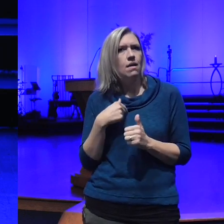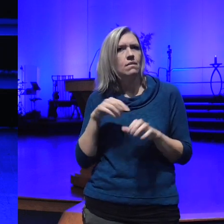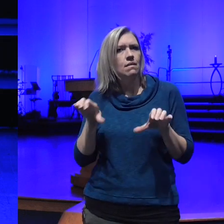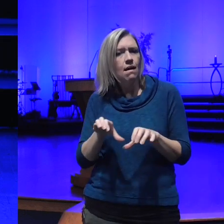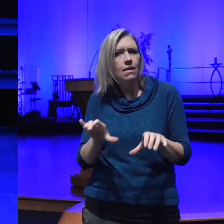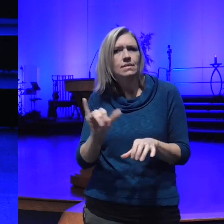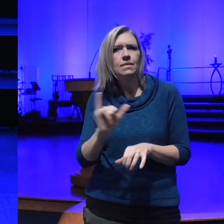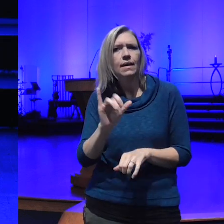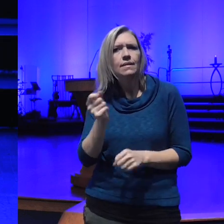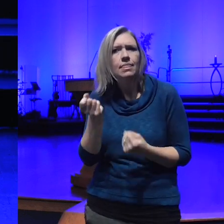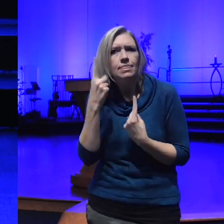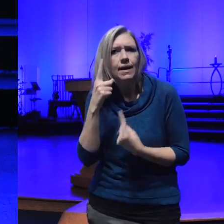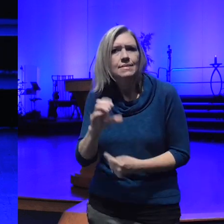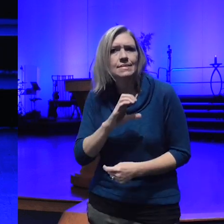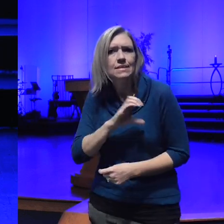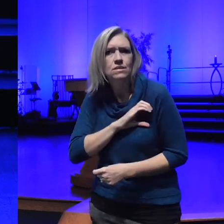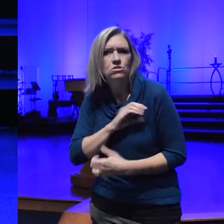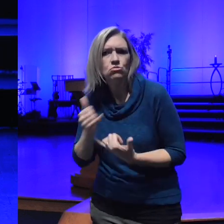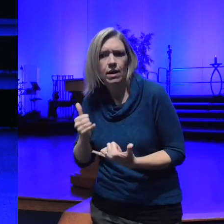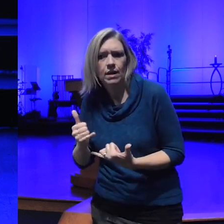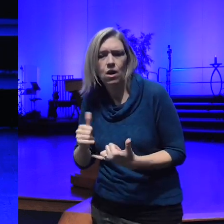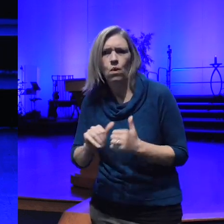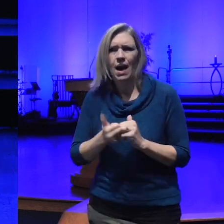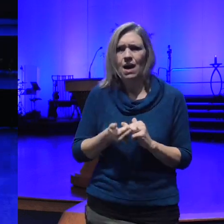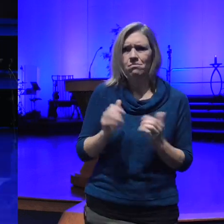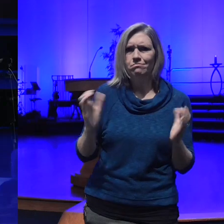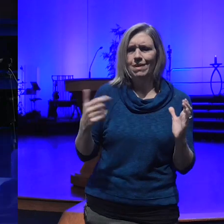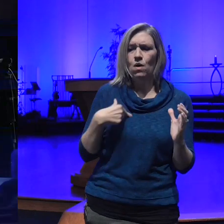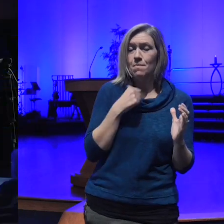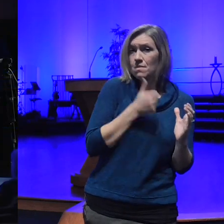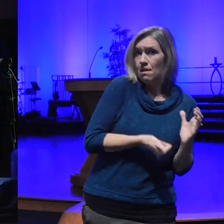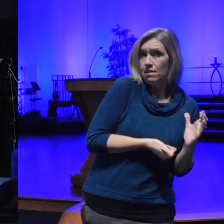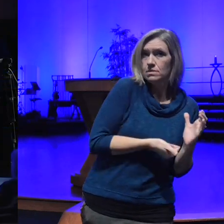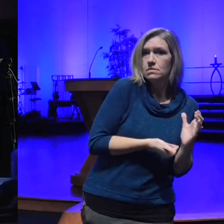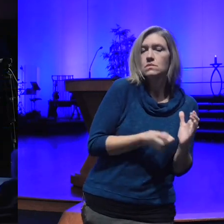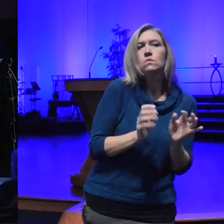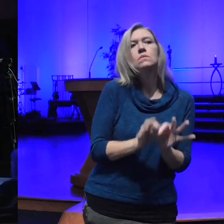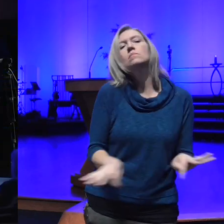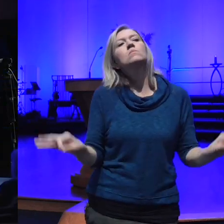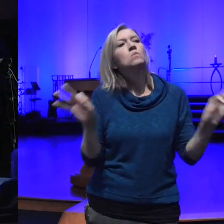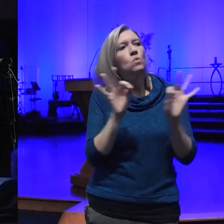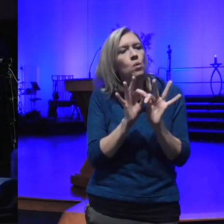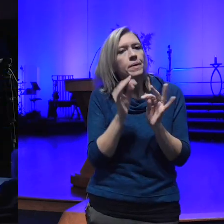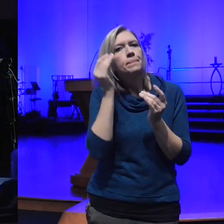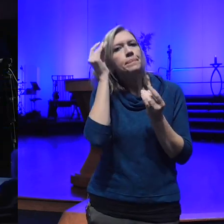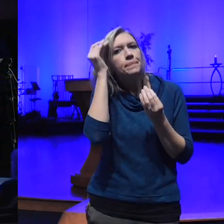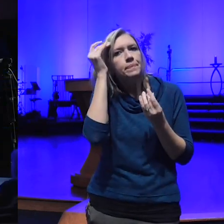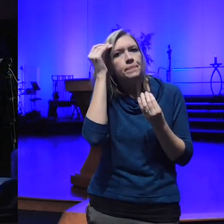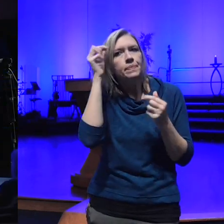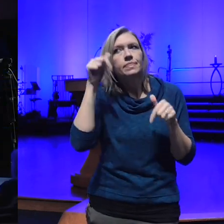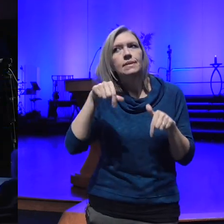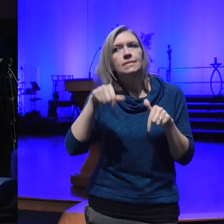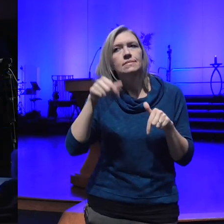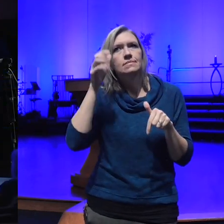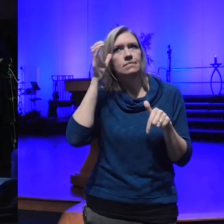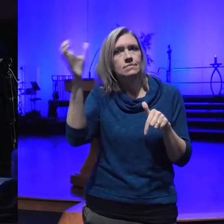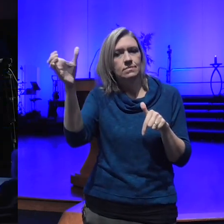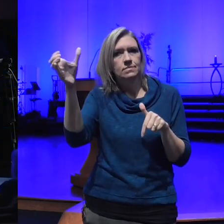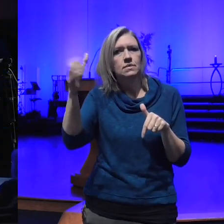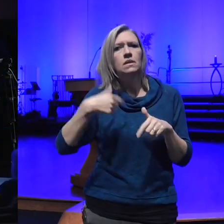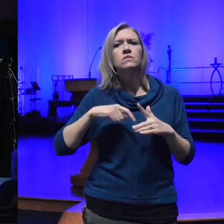and how am I not and so it's important for us to consider this and I started out this exploration